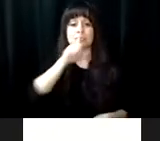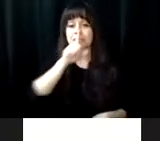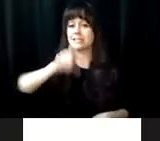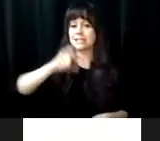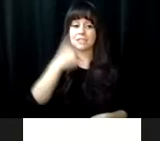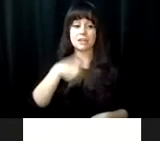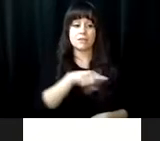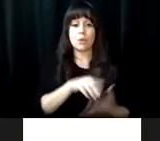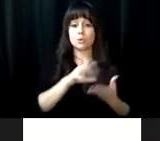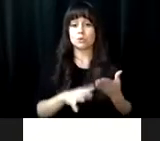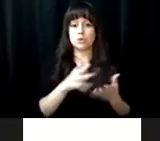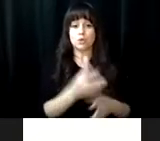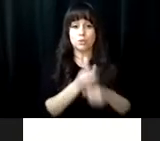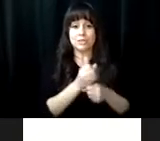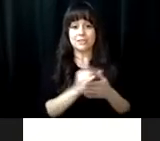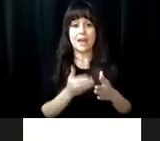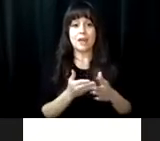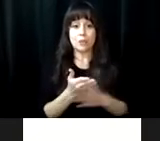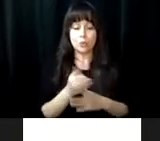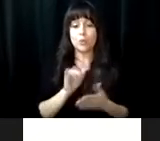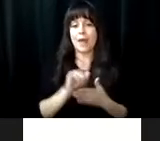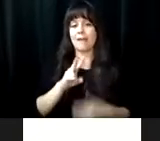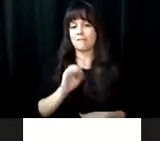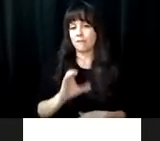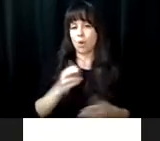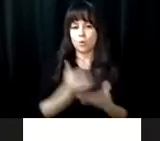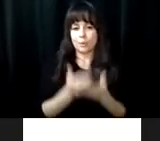For many years it had been necessary for students who received these